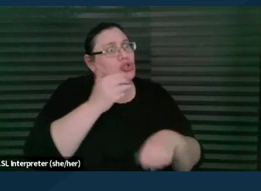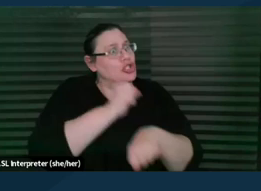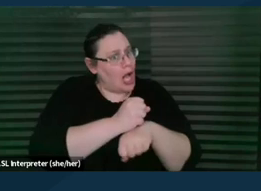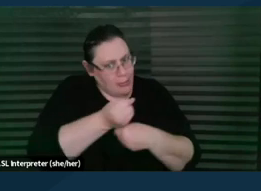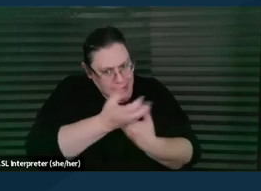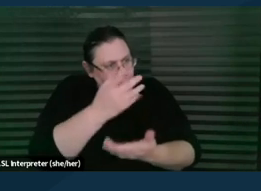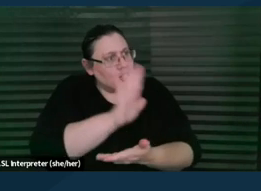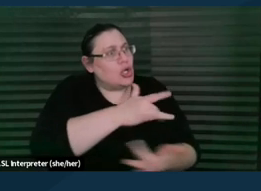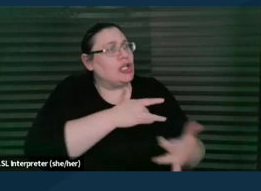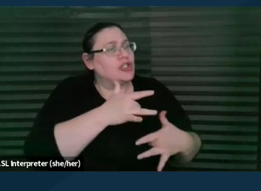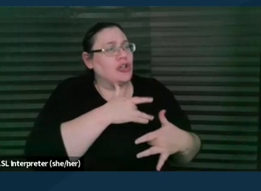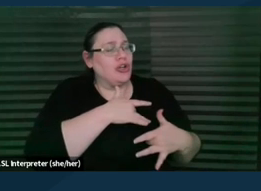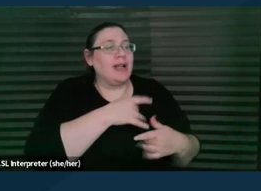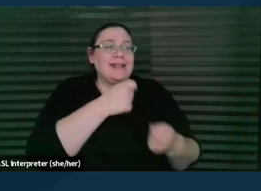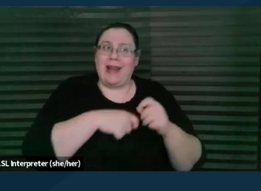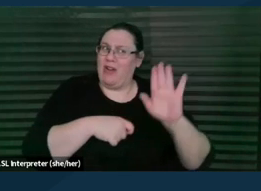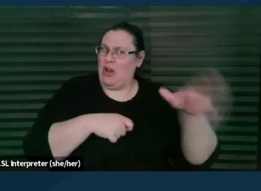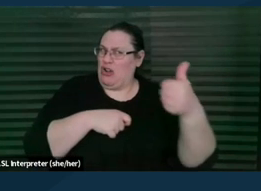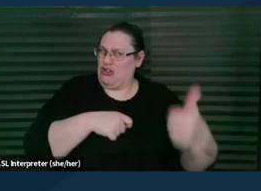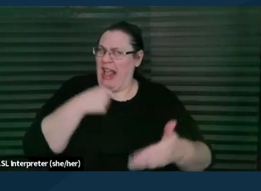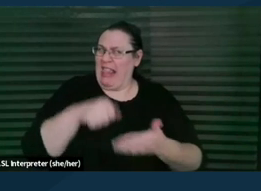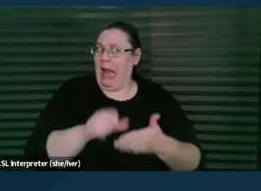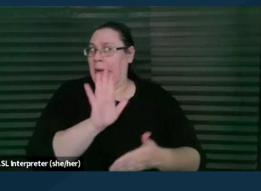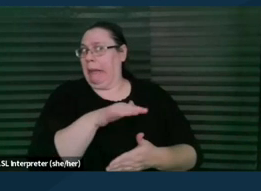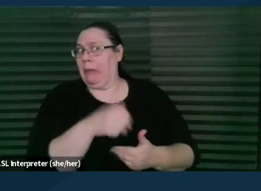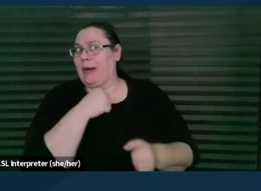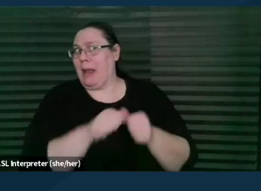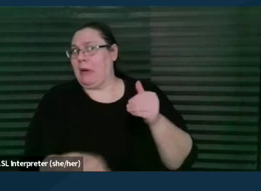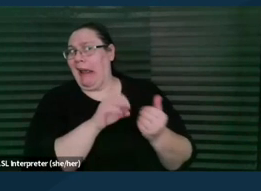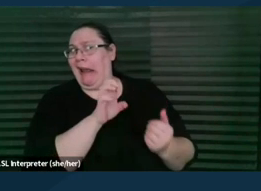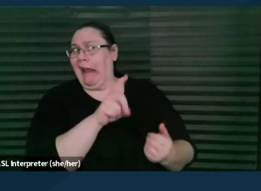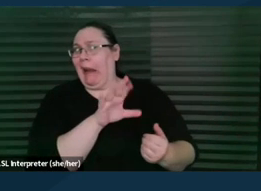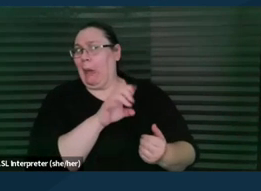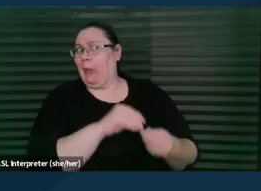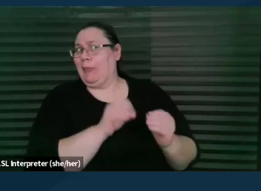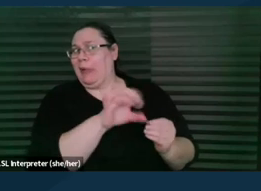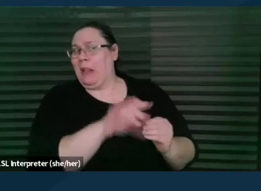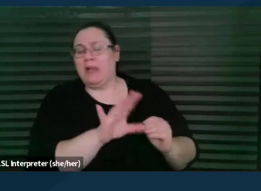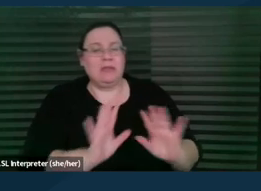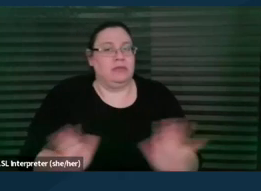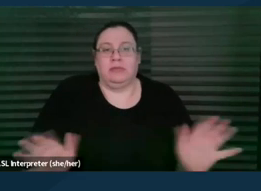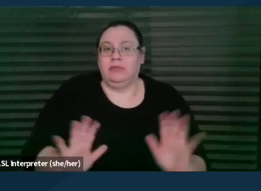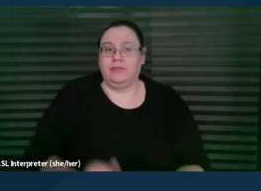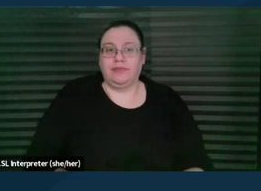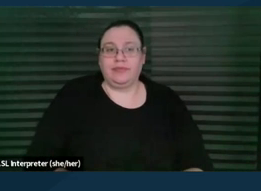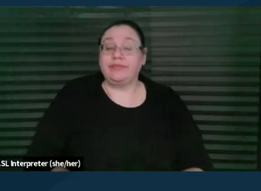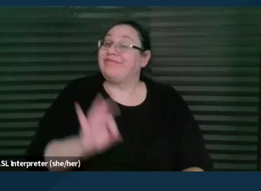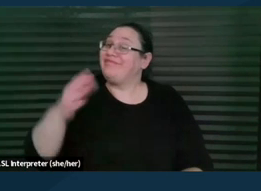Not, this is a great letter, but make sure you put this ED code in there. That kind of thing. Thank you, next slide please.